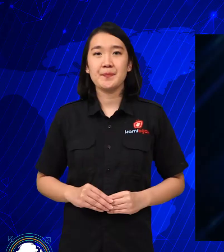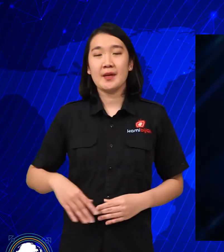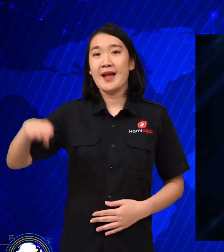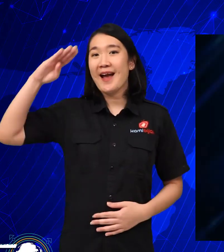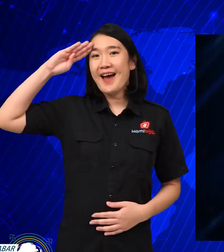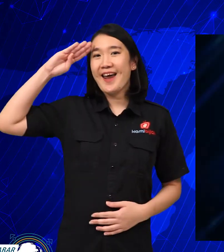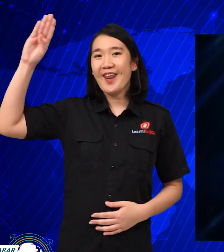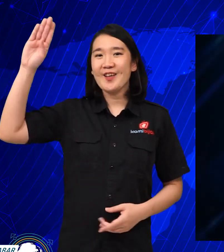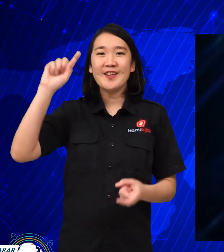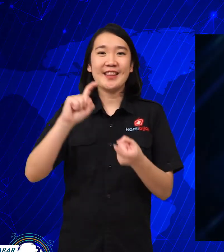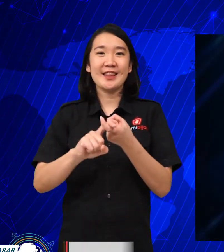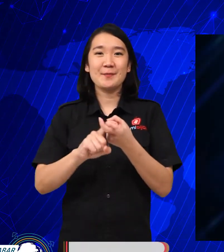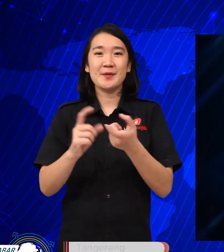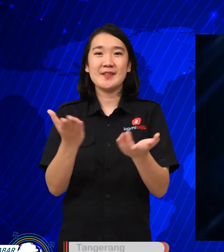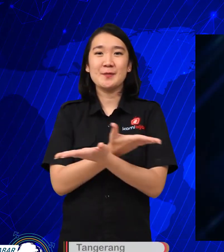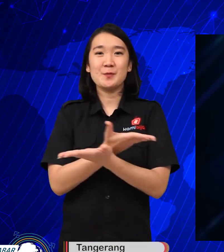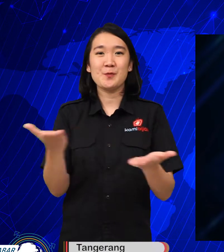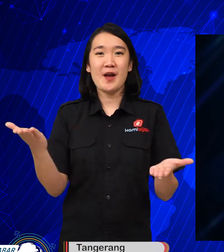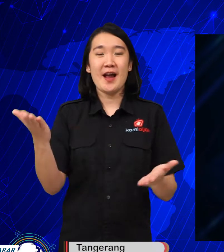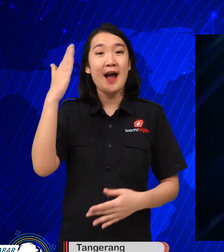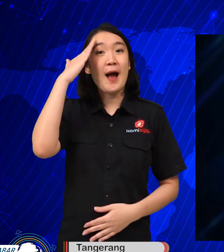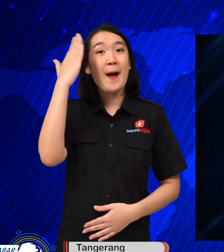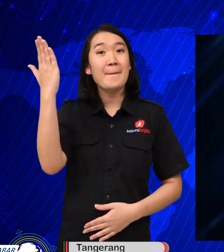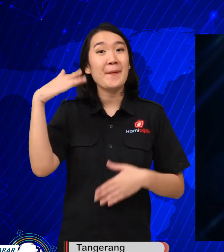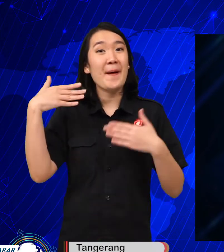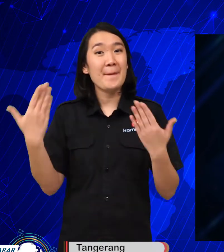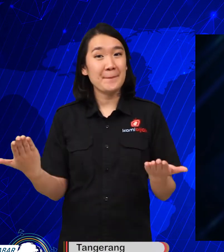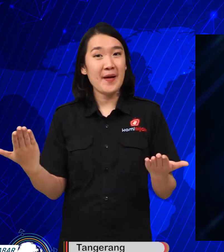Hello all friends, how are you?